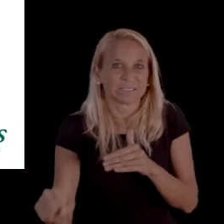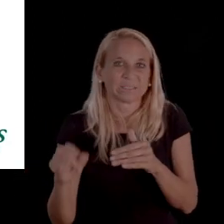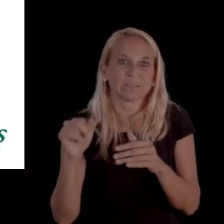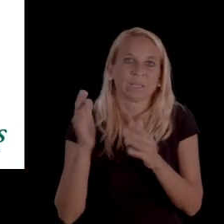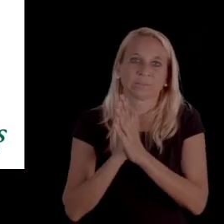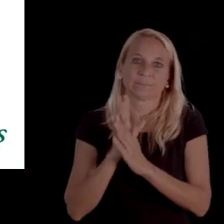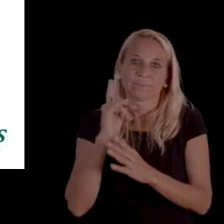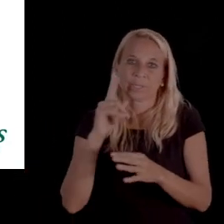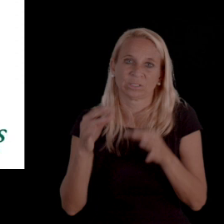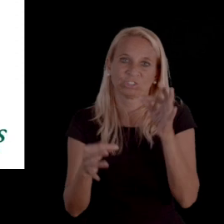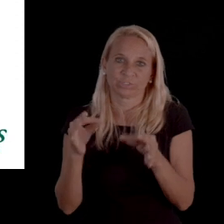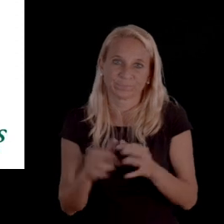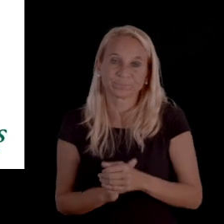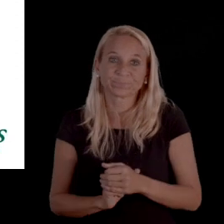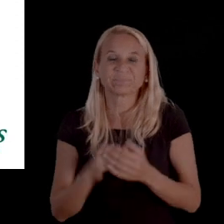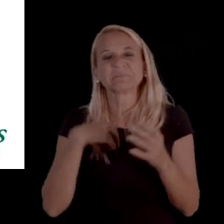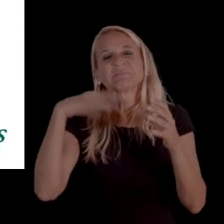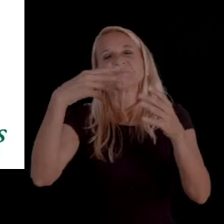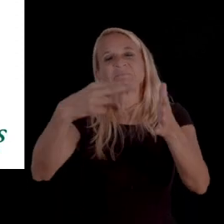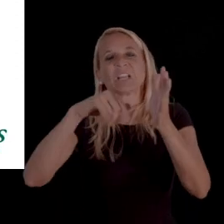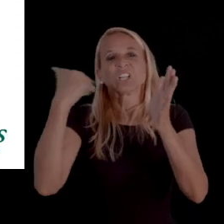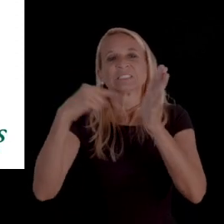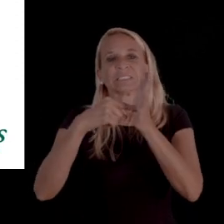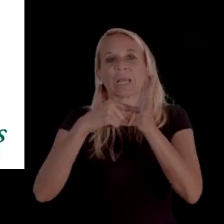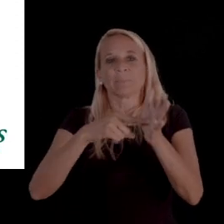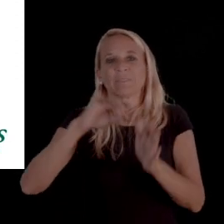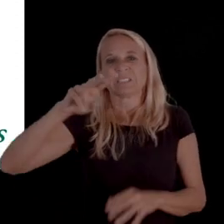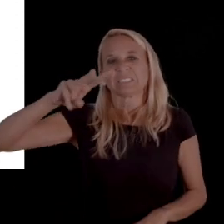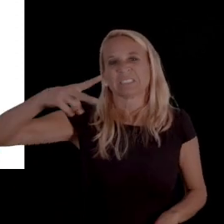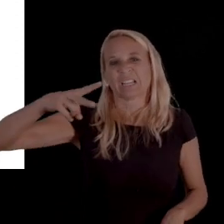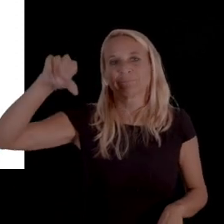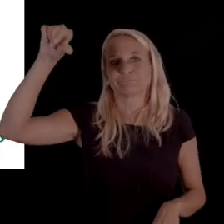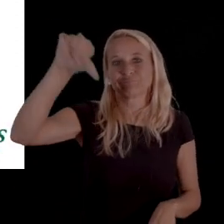And we include a sample of a secondary denial notice,